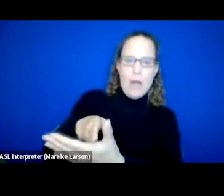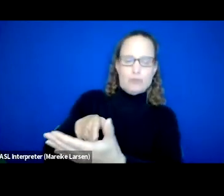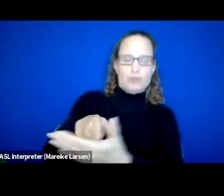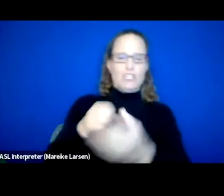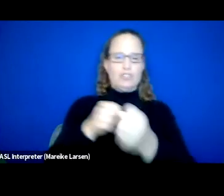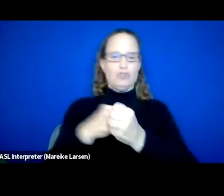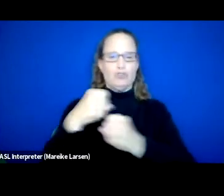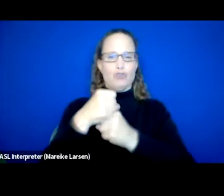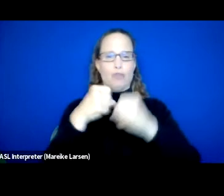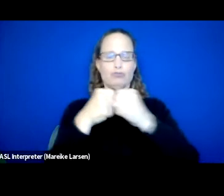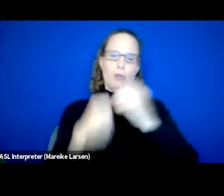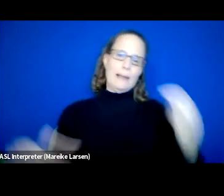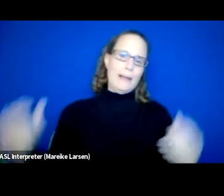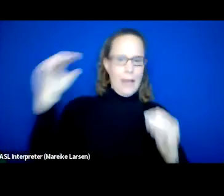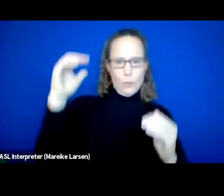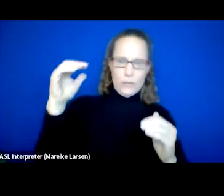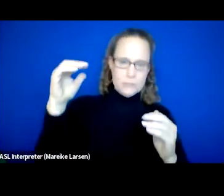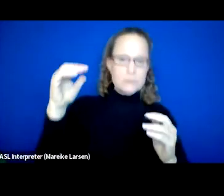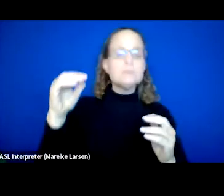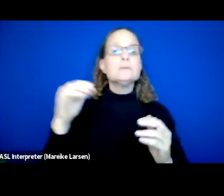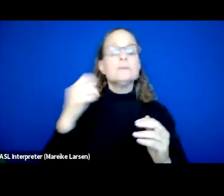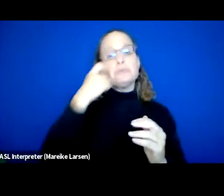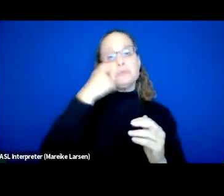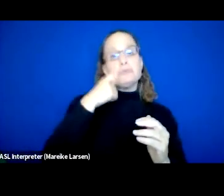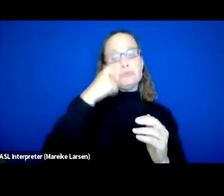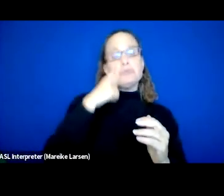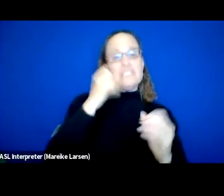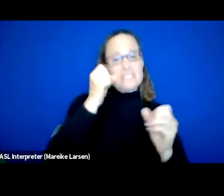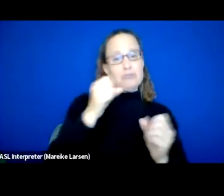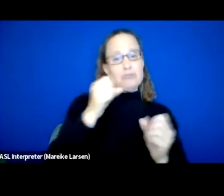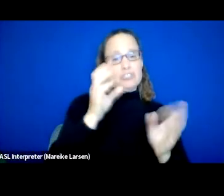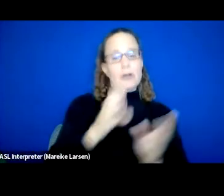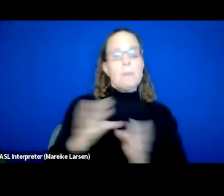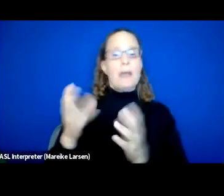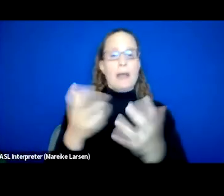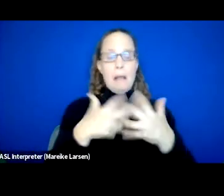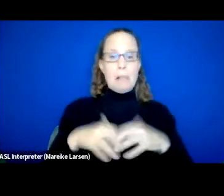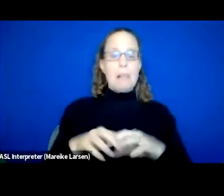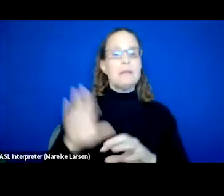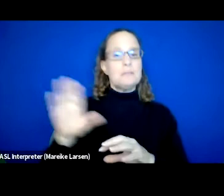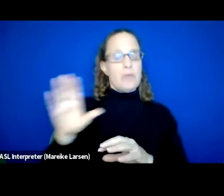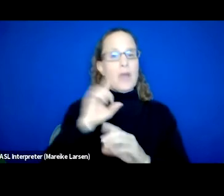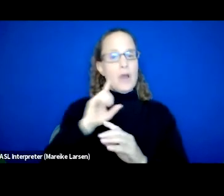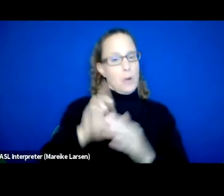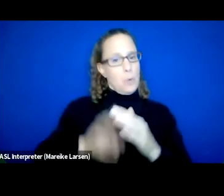Their most recent strategic plan aligns core values, including social justice with action.